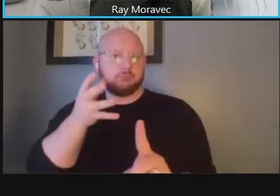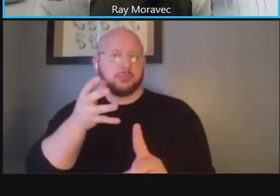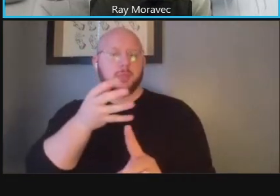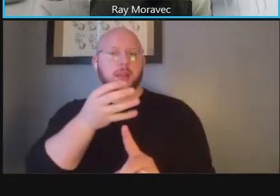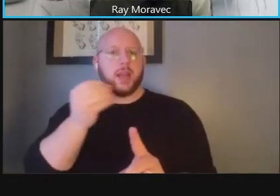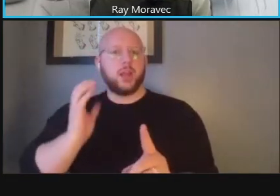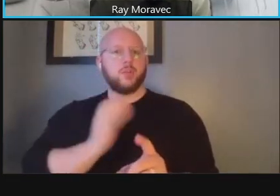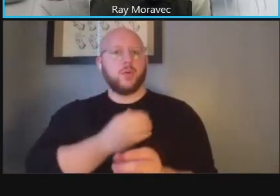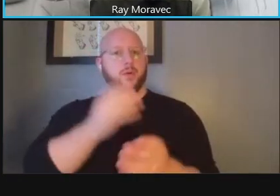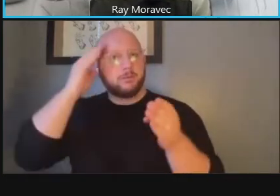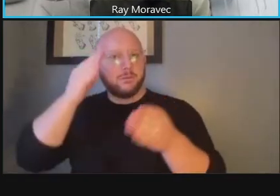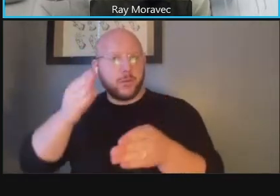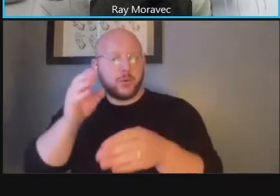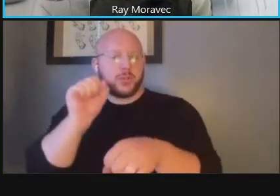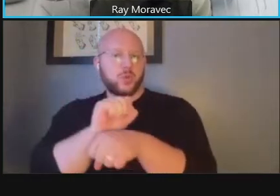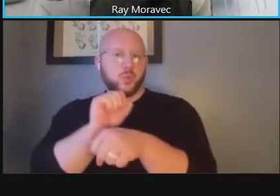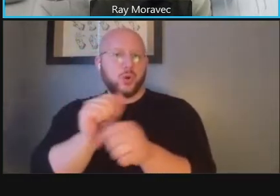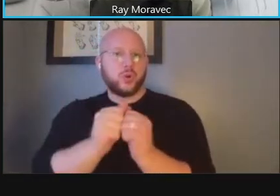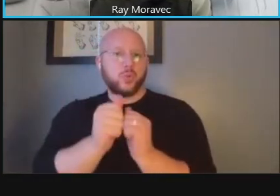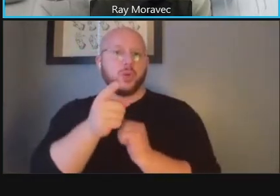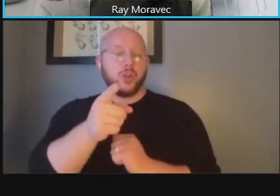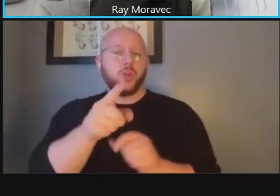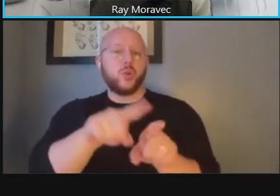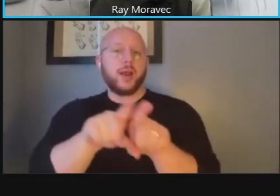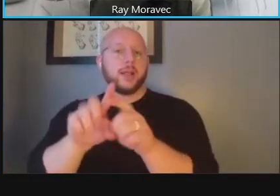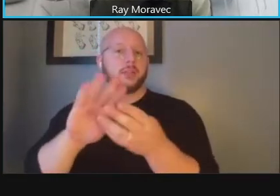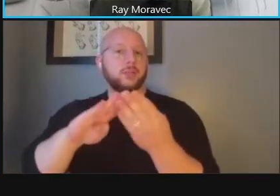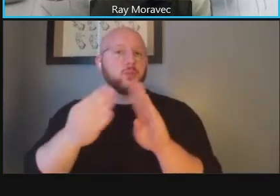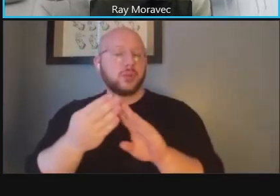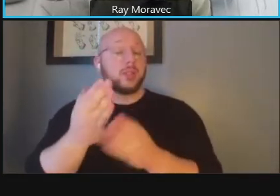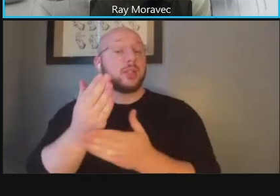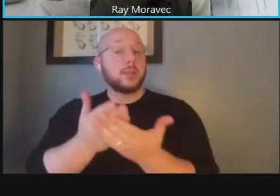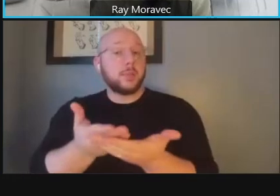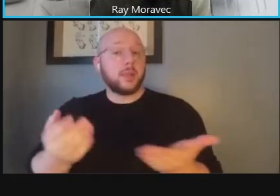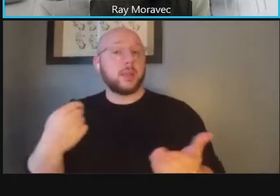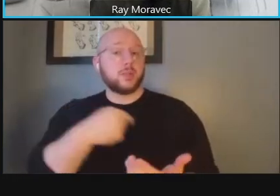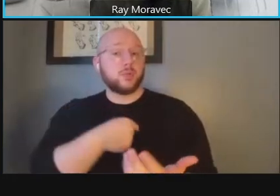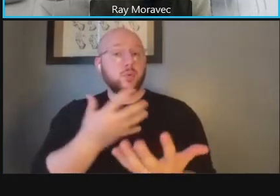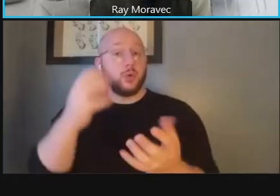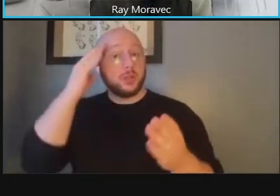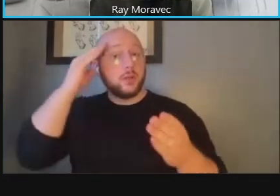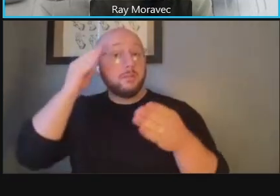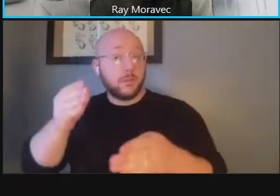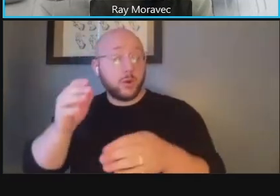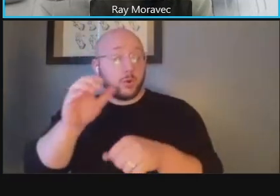and working with you as the community and some of the things we'd like to be focusing on uh as we